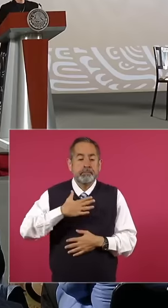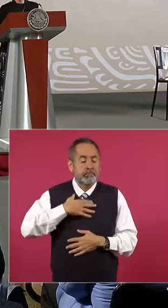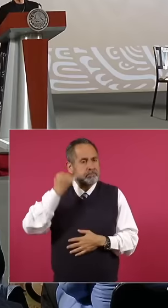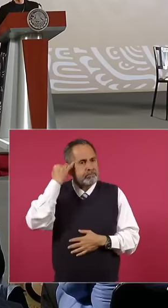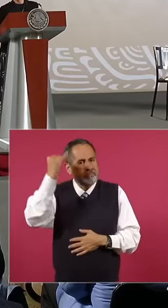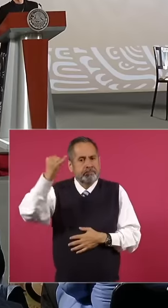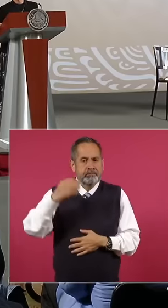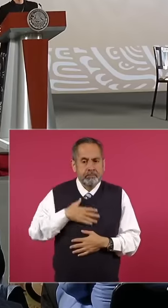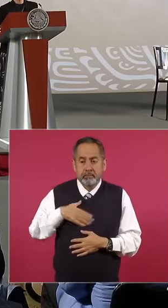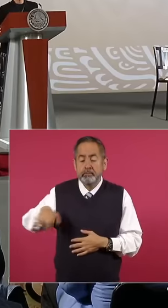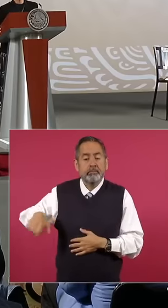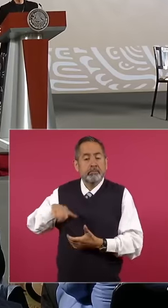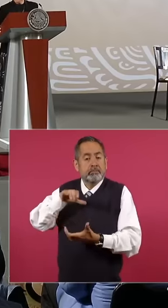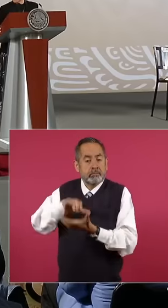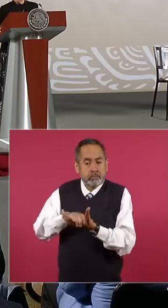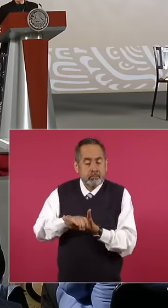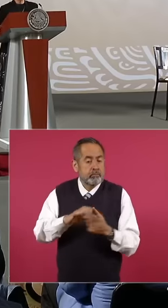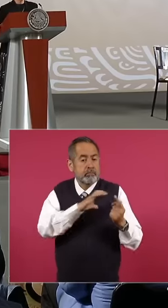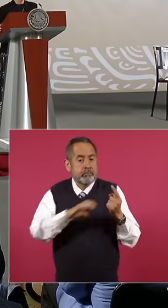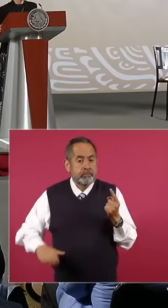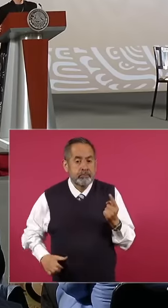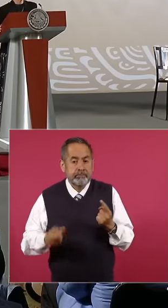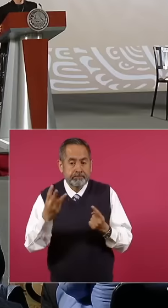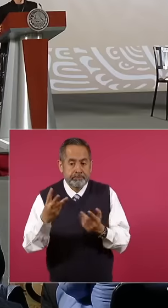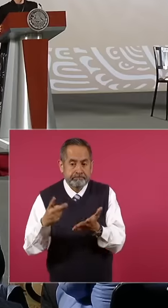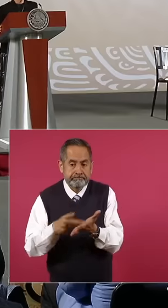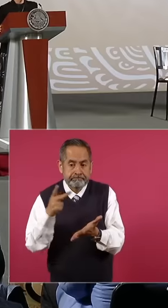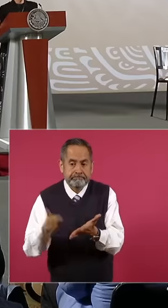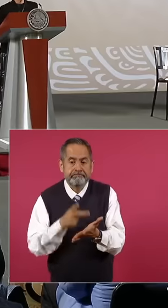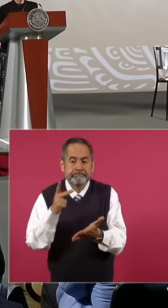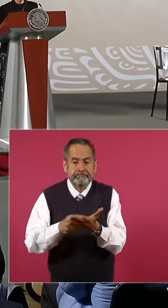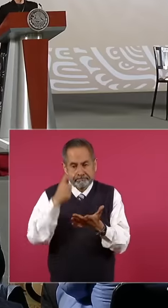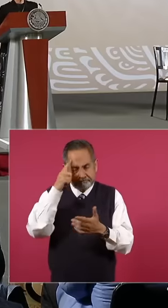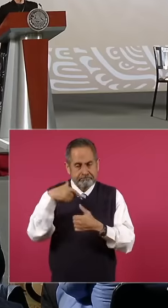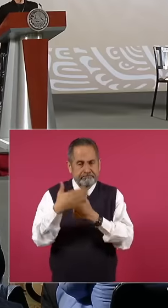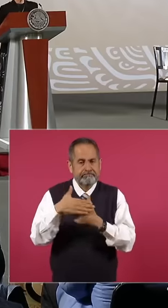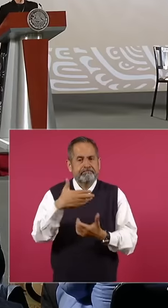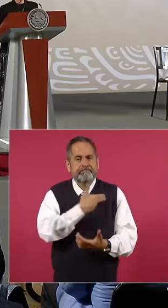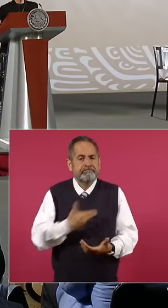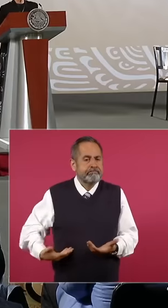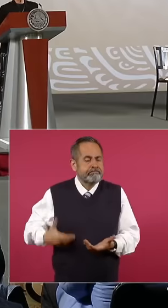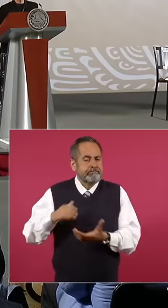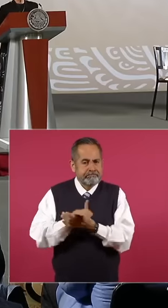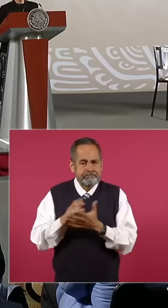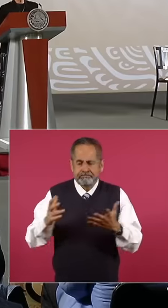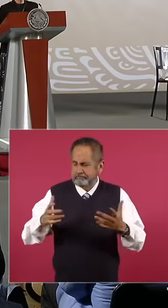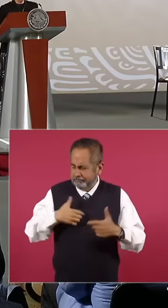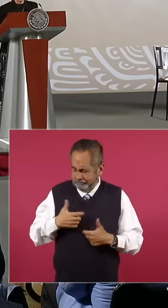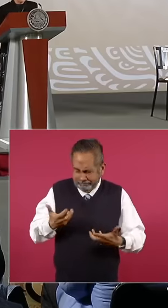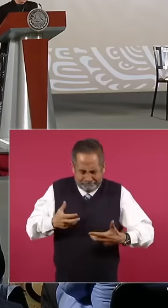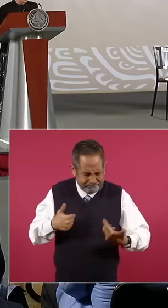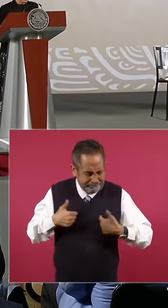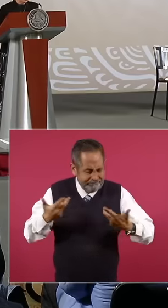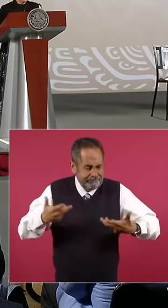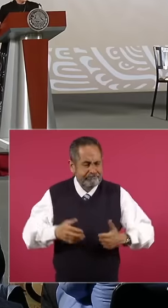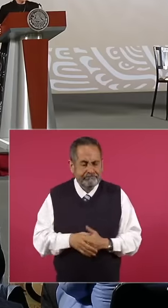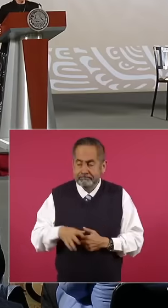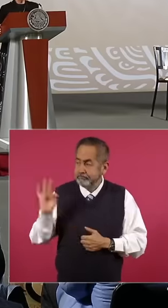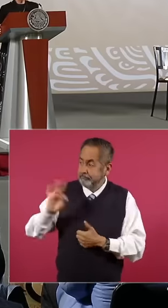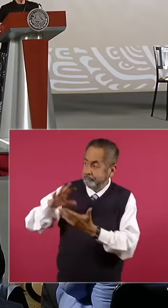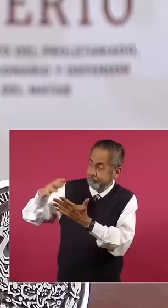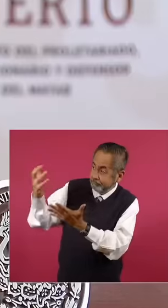husband was a candidate three times for the presidency to do something that in case I was very clear about winning, I was